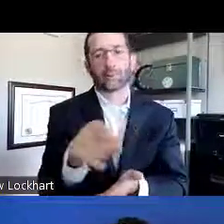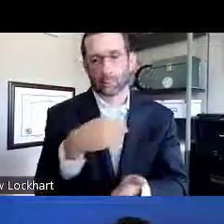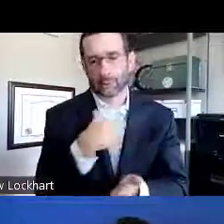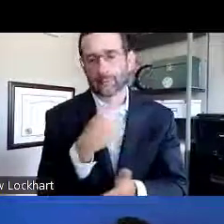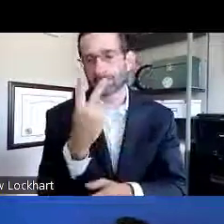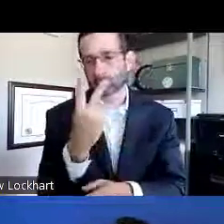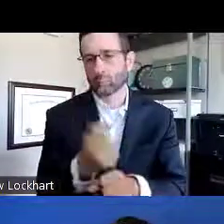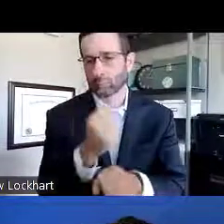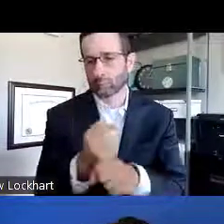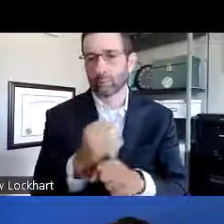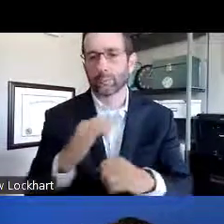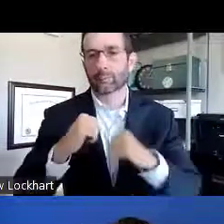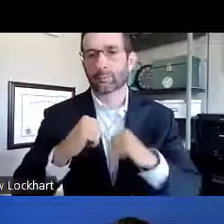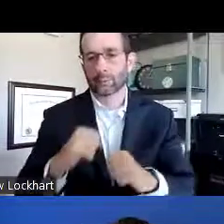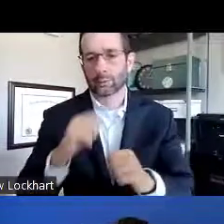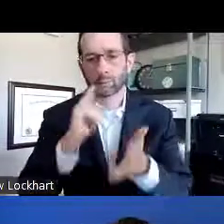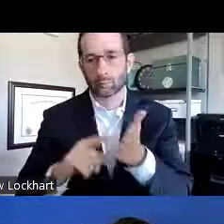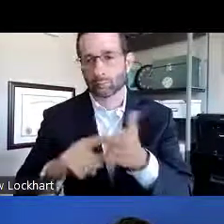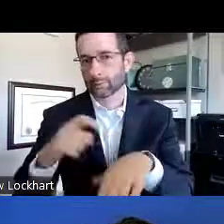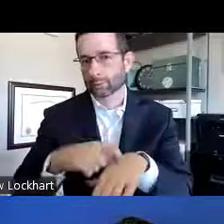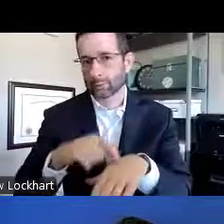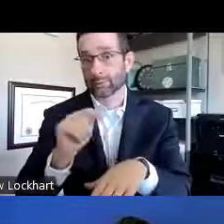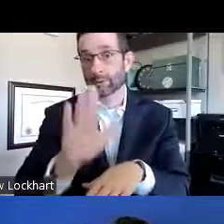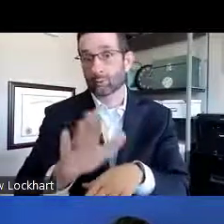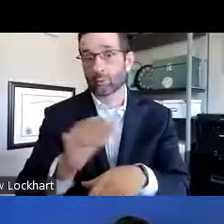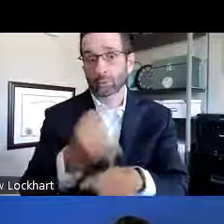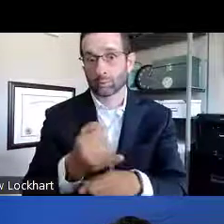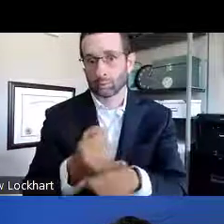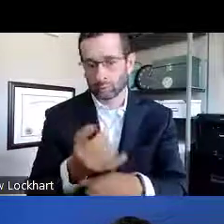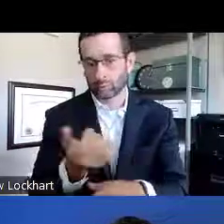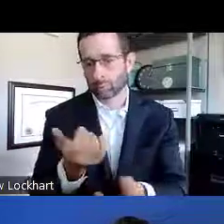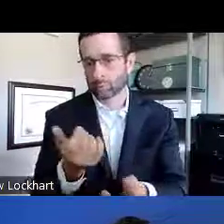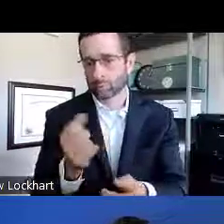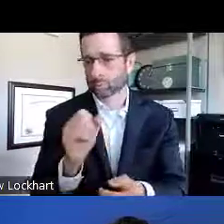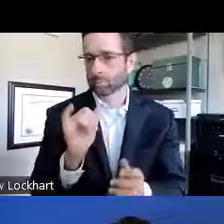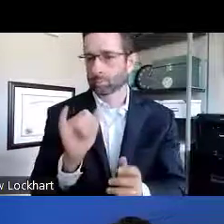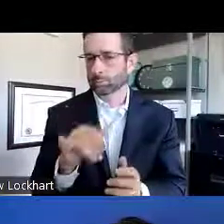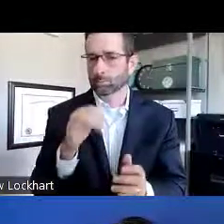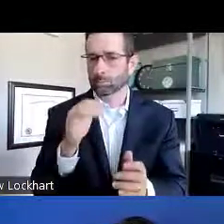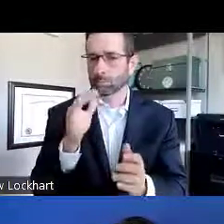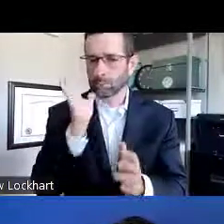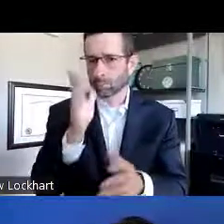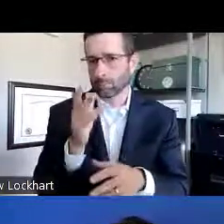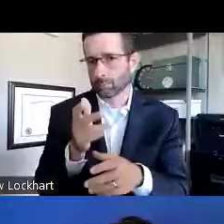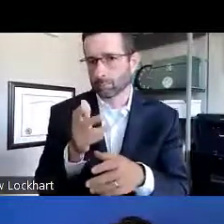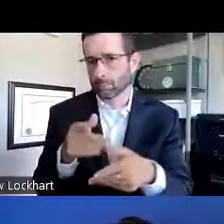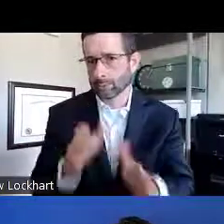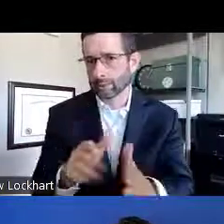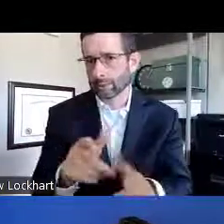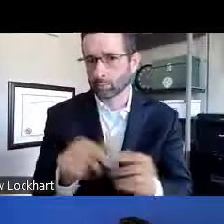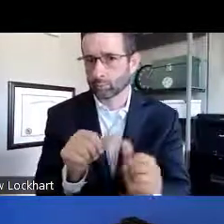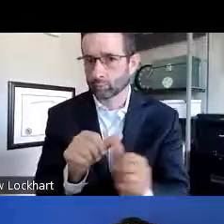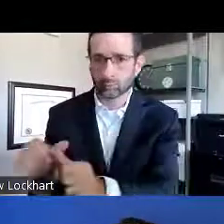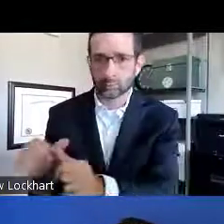to let us know that you do have a 2-year protected research time at your institute. So .. .